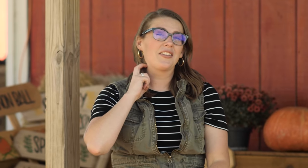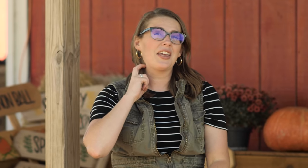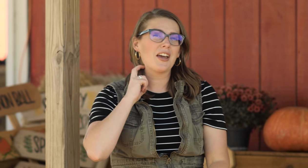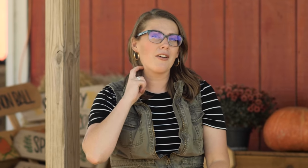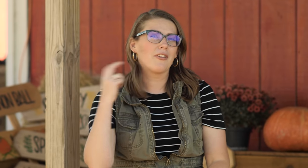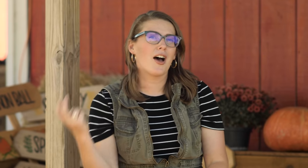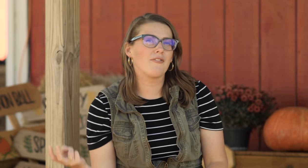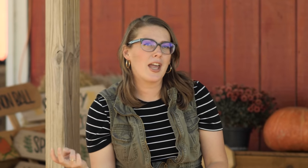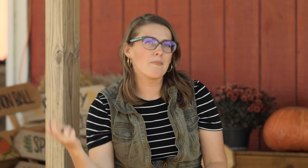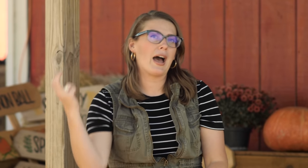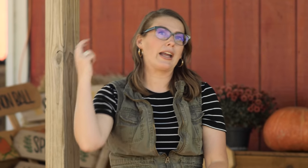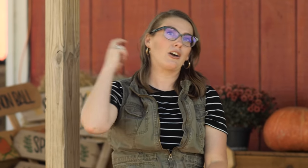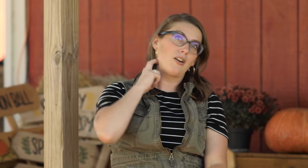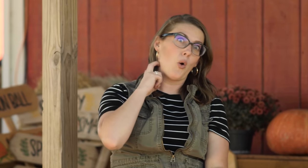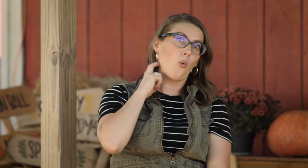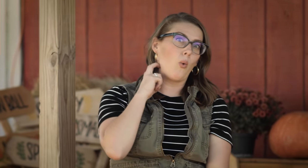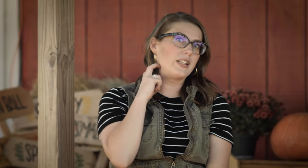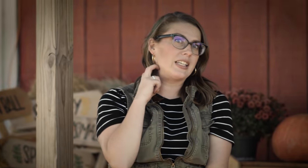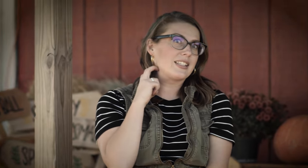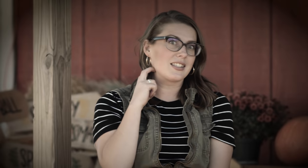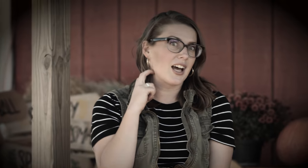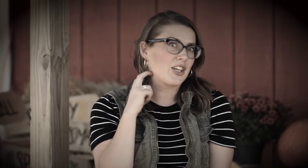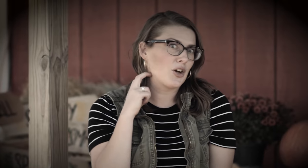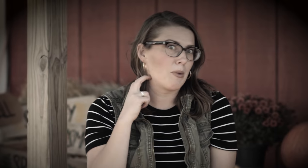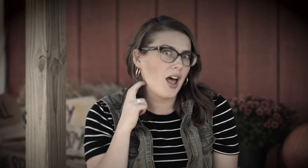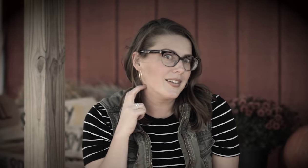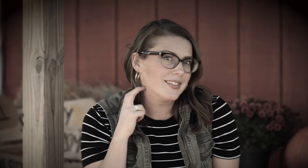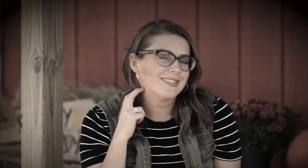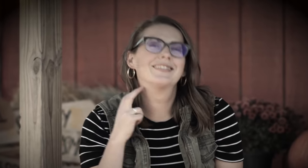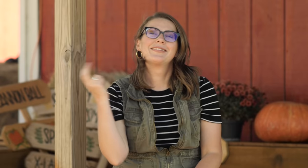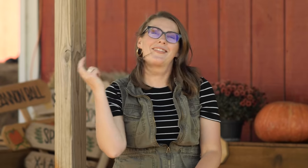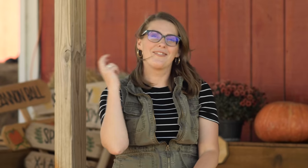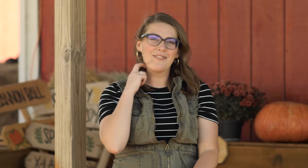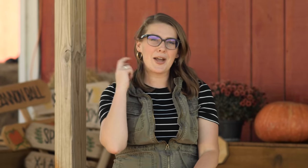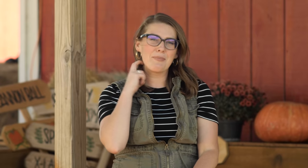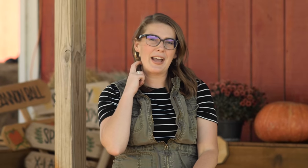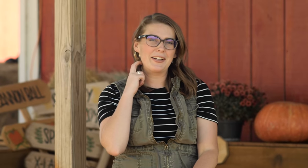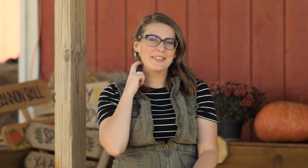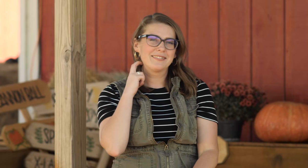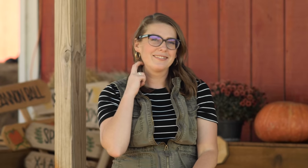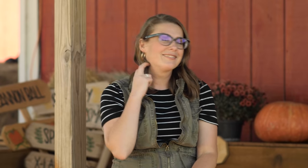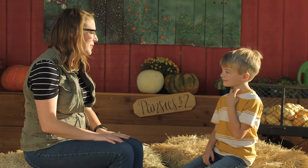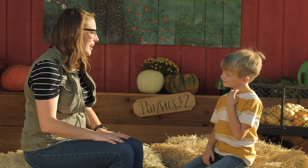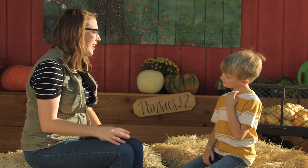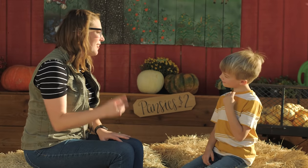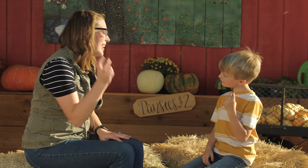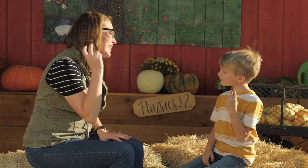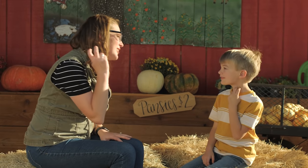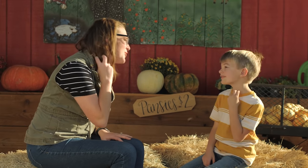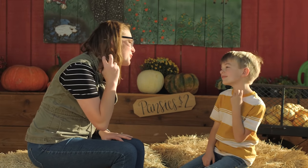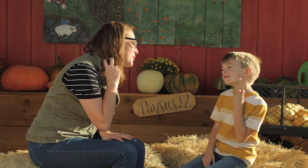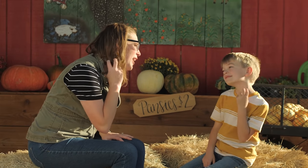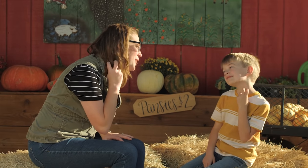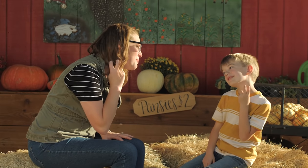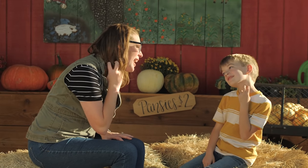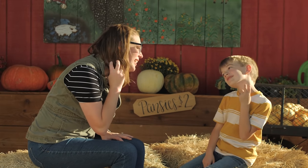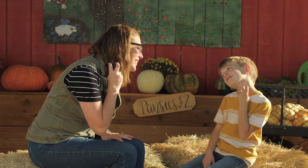think of a vampire wanting to suck your blood, 'vampire'. Alright, can you do vampire?